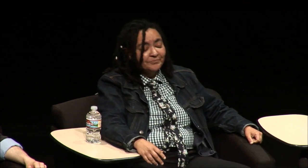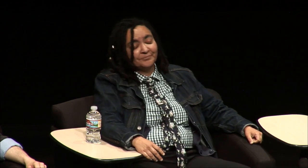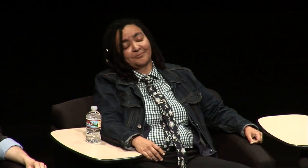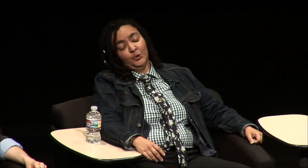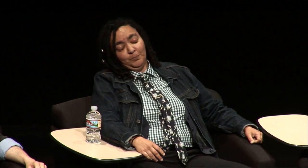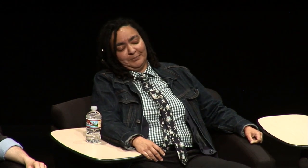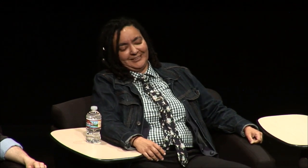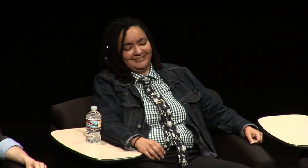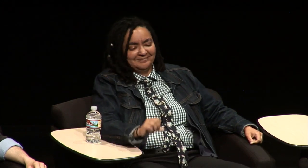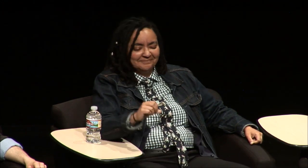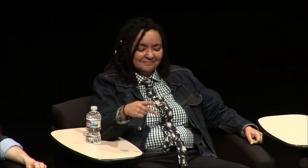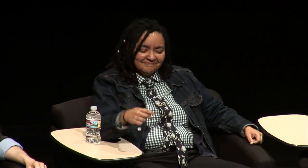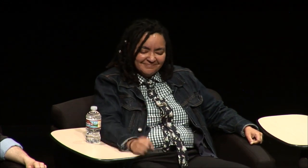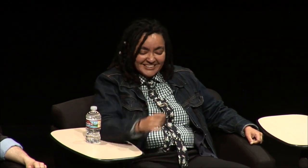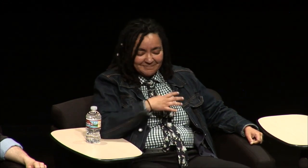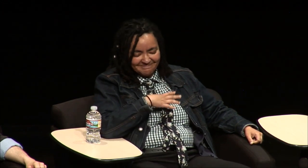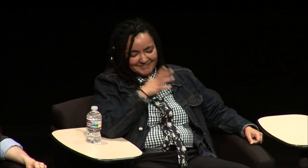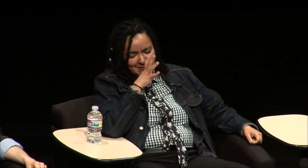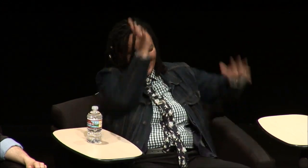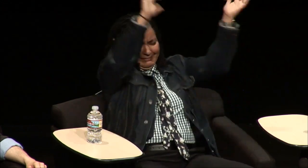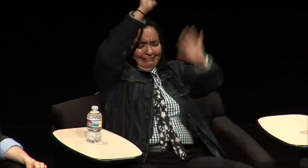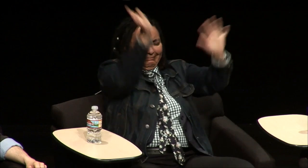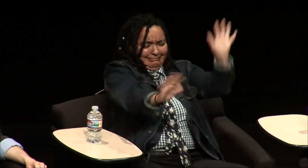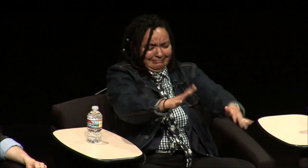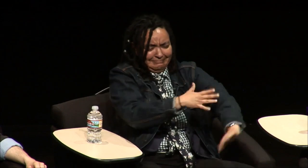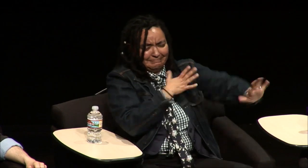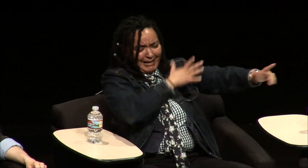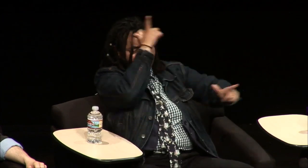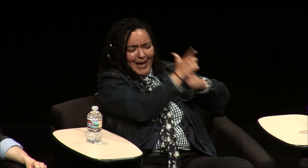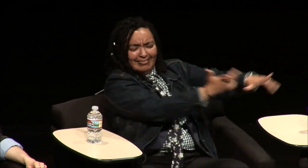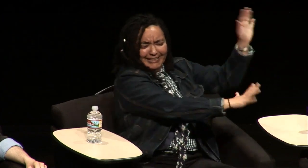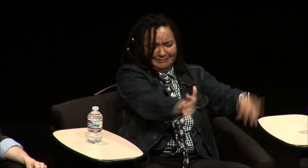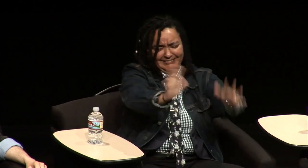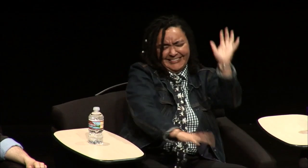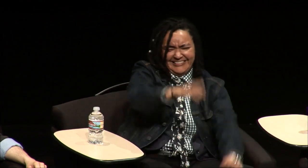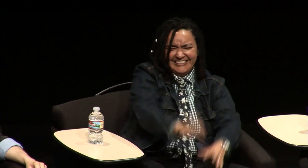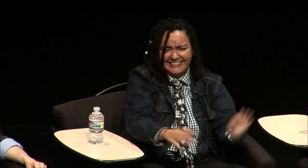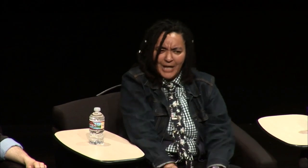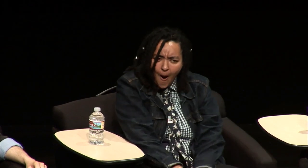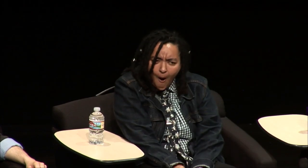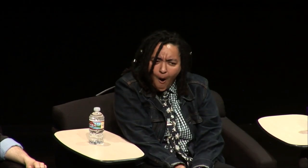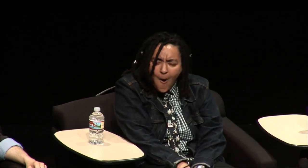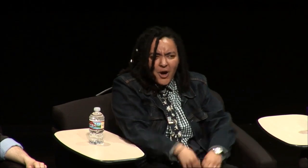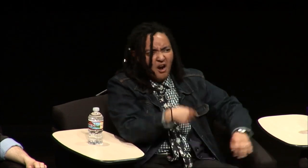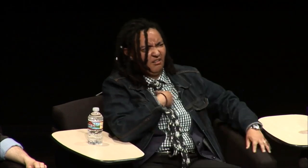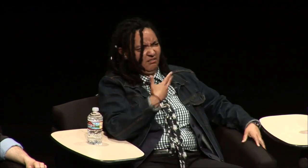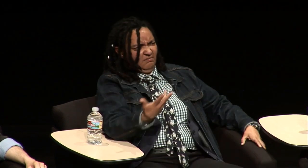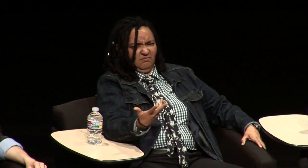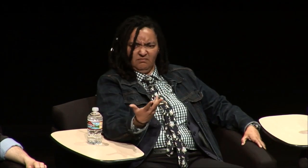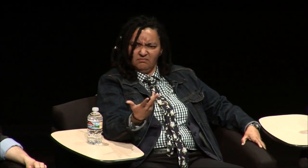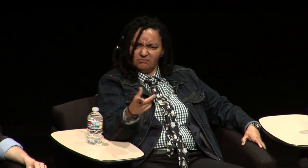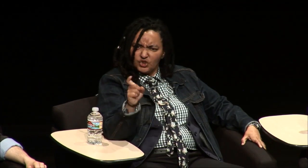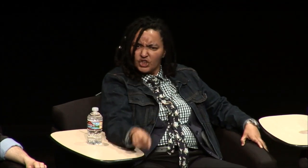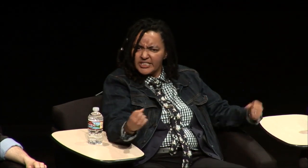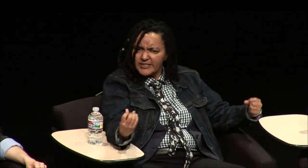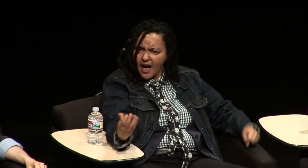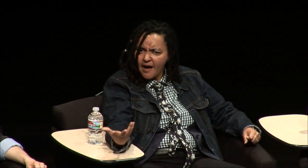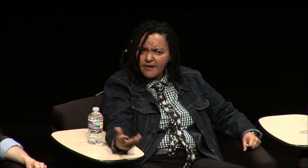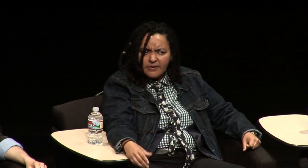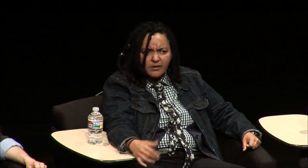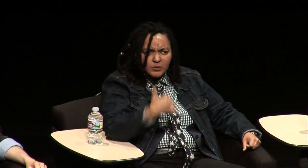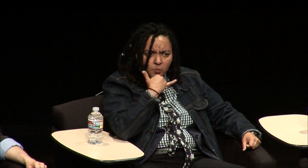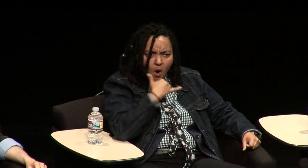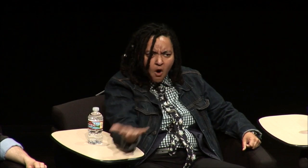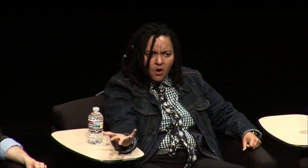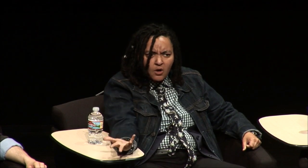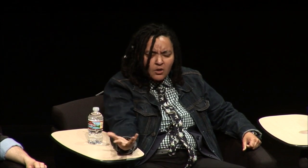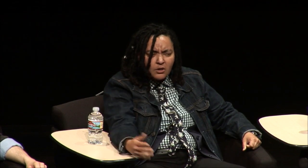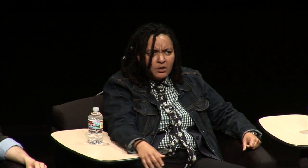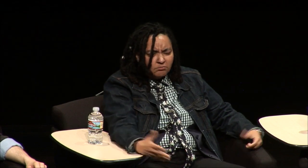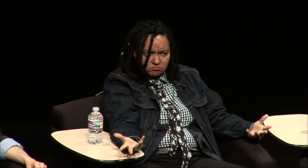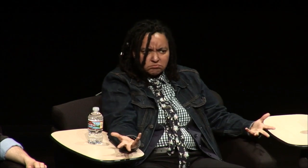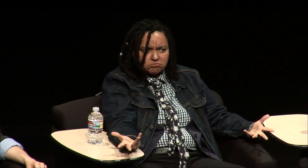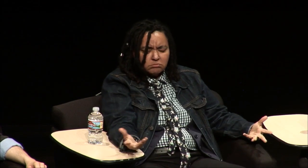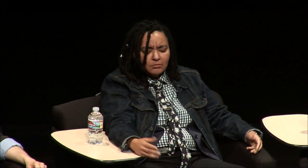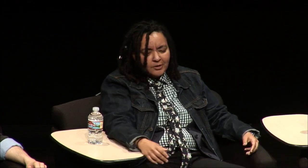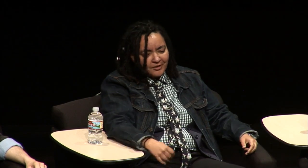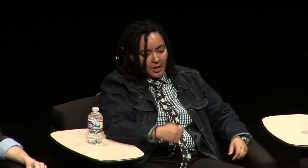oops, but I was thinking well why isn't he signing, what's wrong with him, my